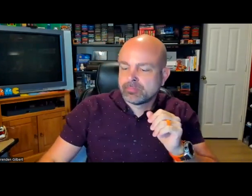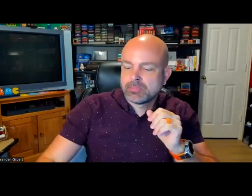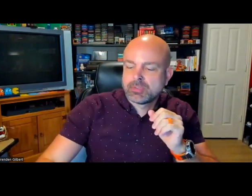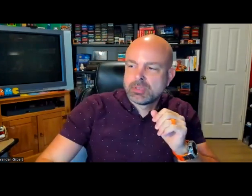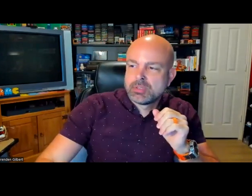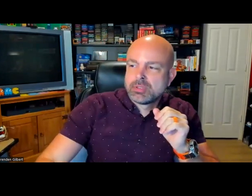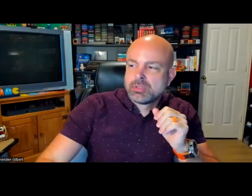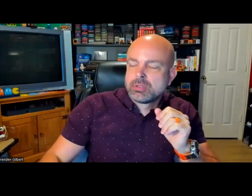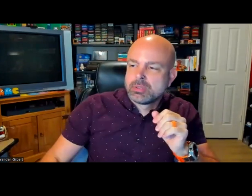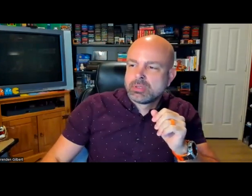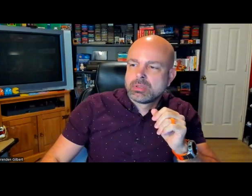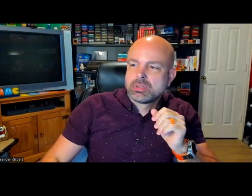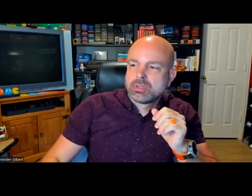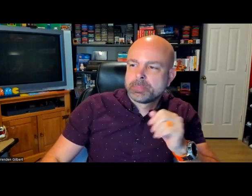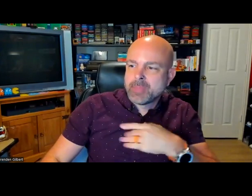focusing on XR so I will not share my other captioning